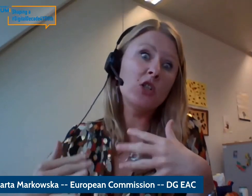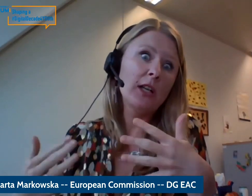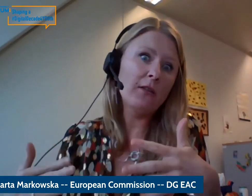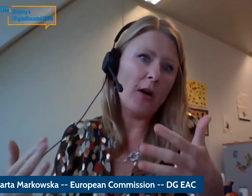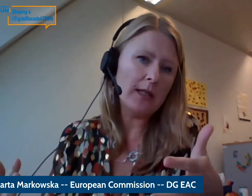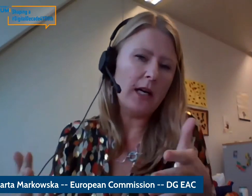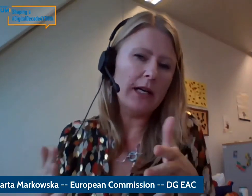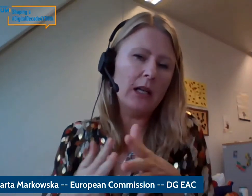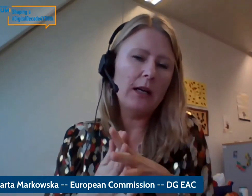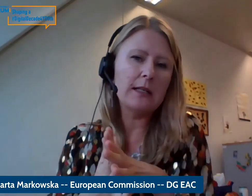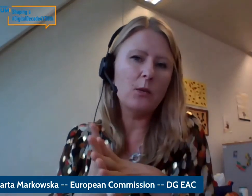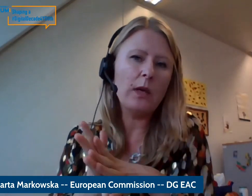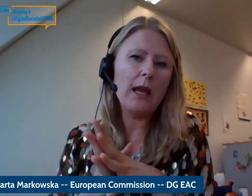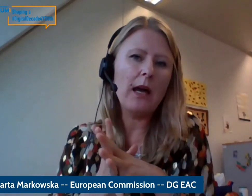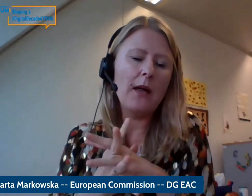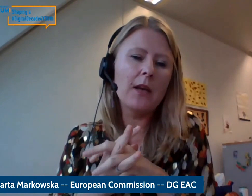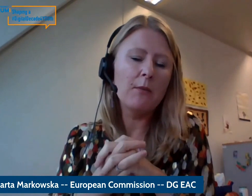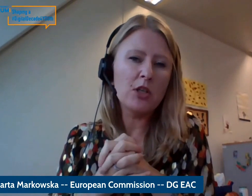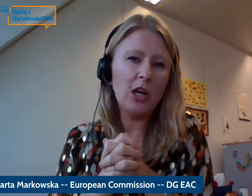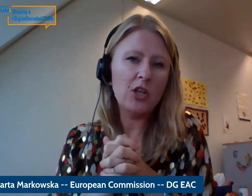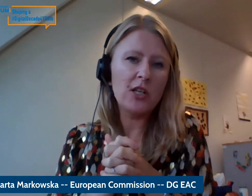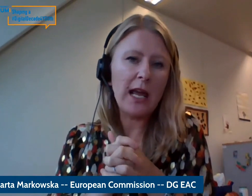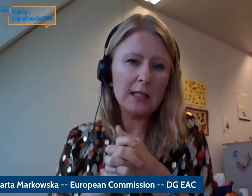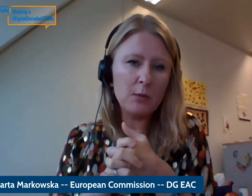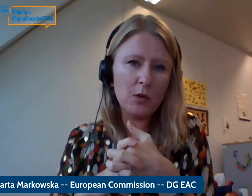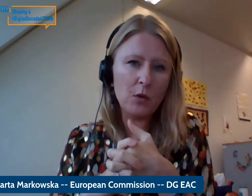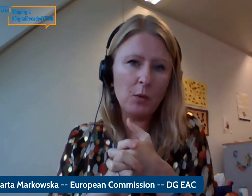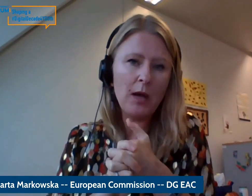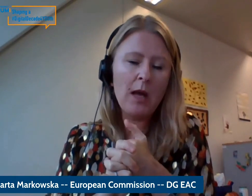on the guidelines the commission launched an expert group bringing